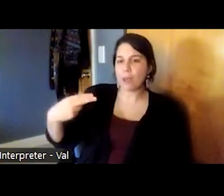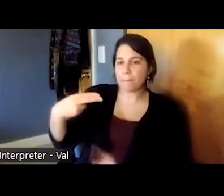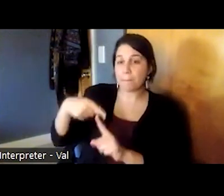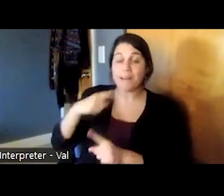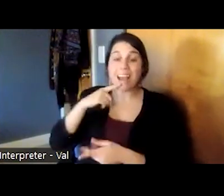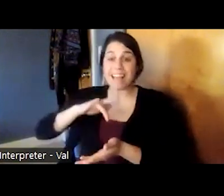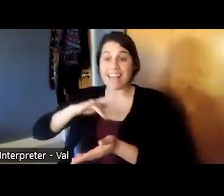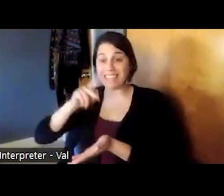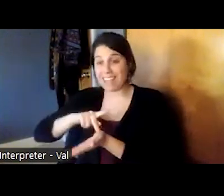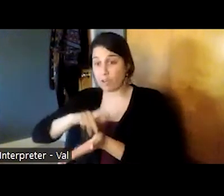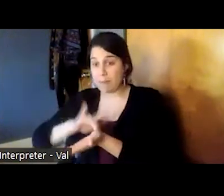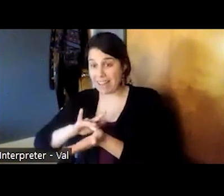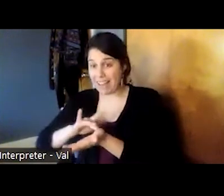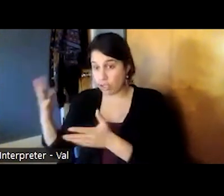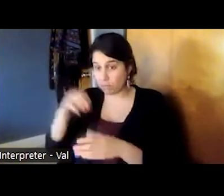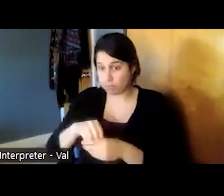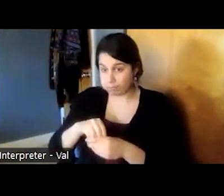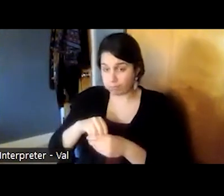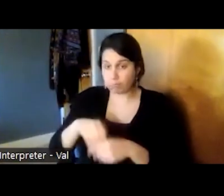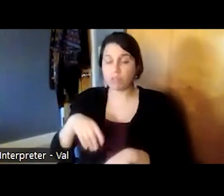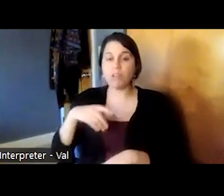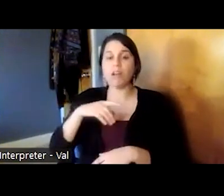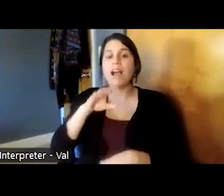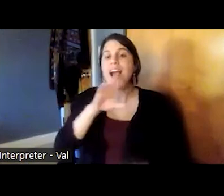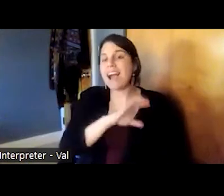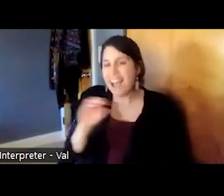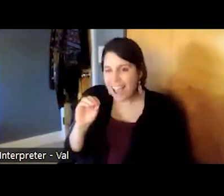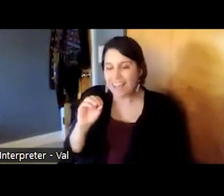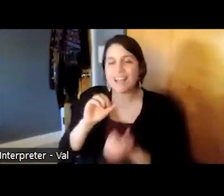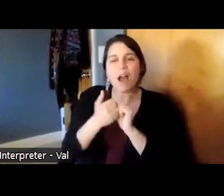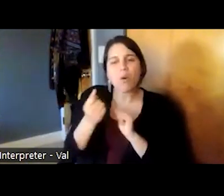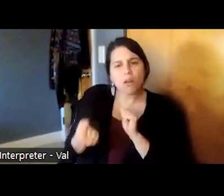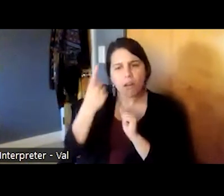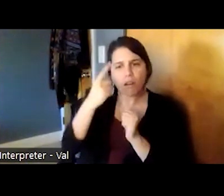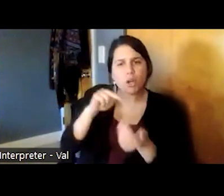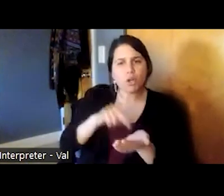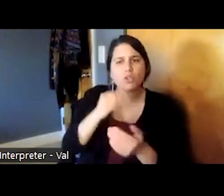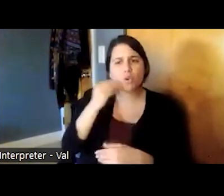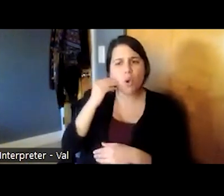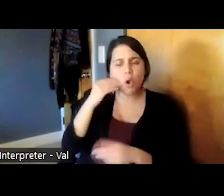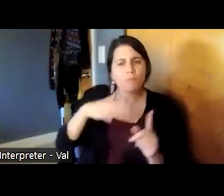often deep prescribing but also ways to understand the nursing home residents psychosocial histories